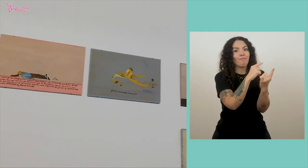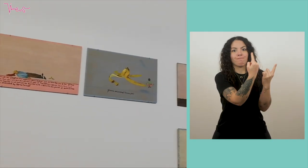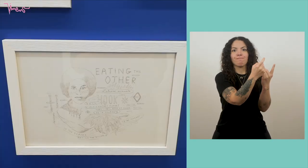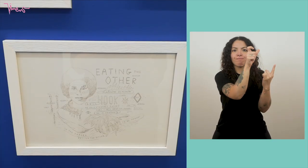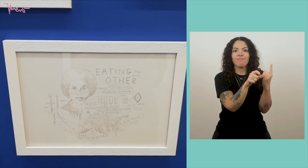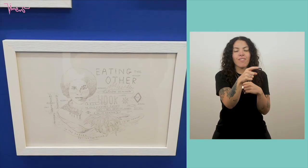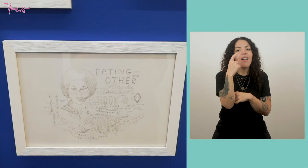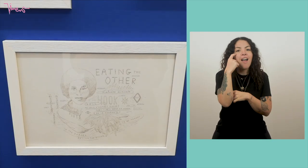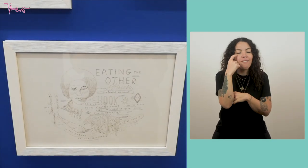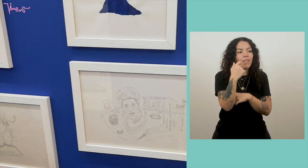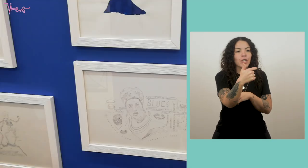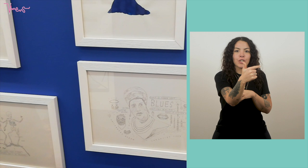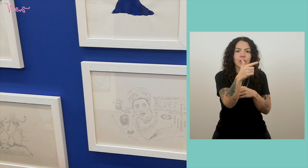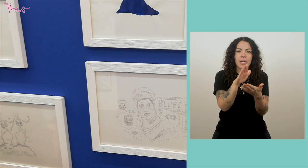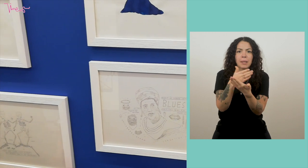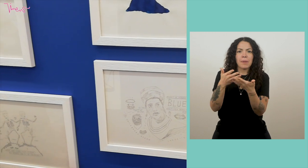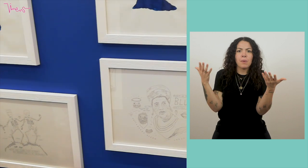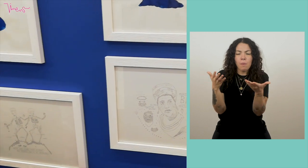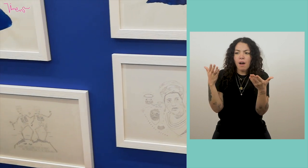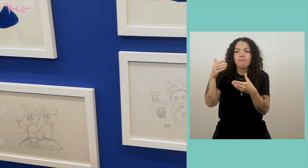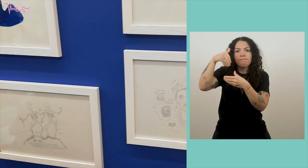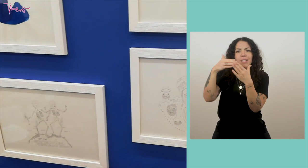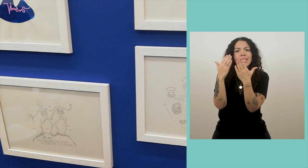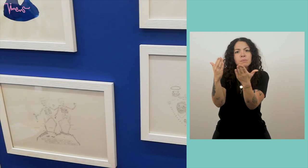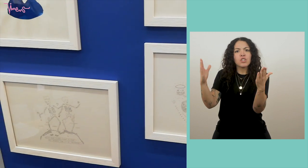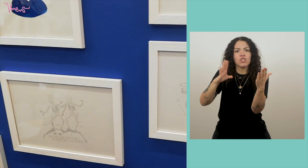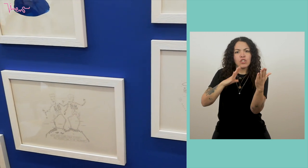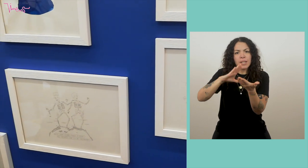interpret a discussion, then a poem around an exhibition broadcast on the radio